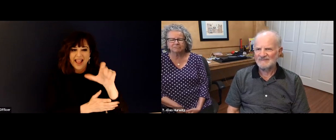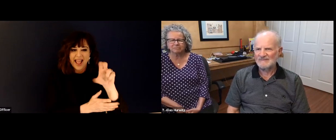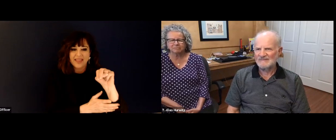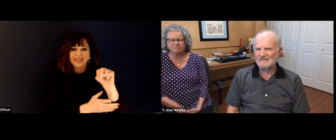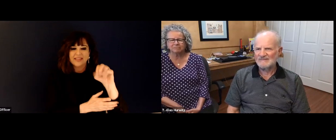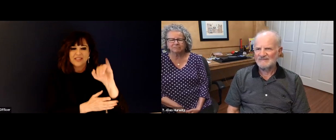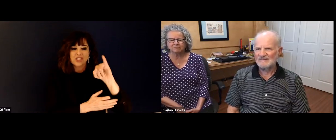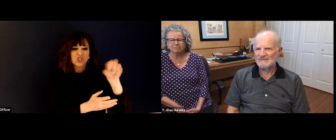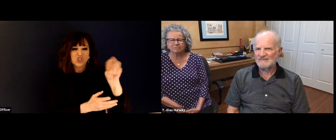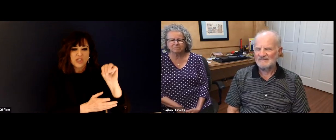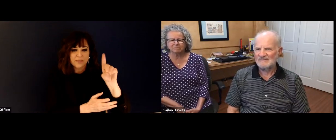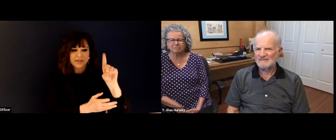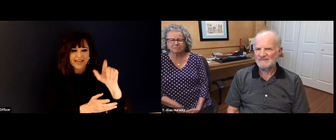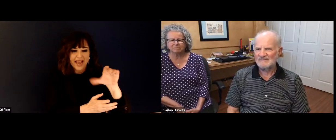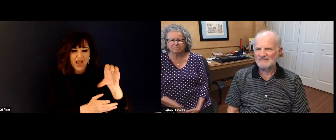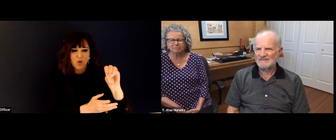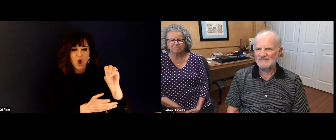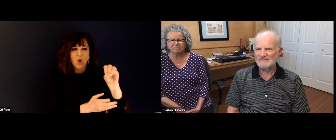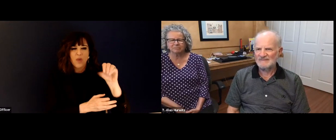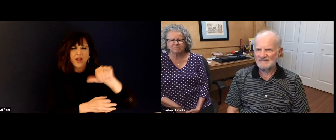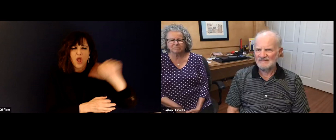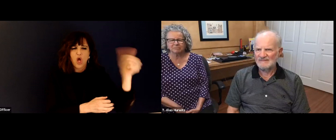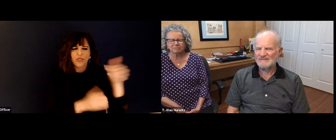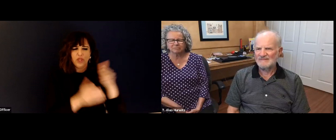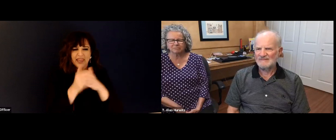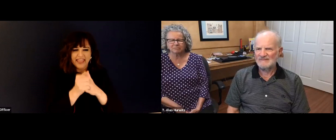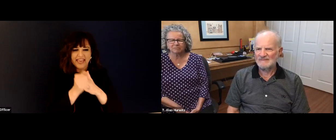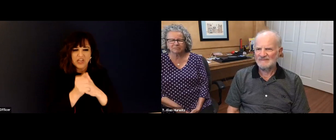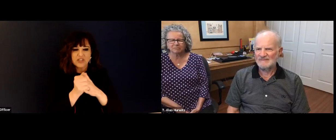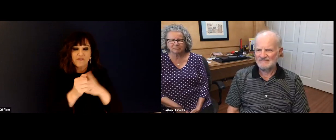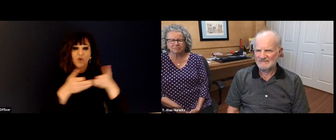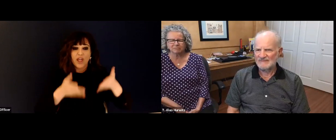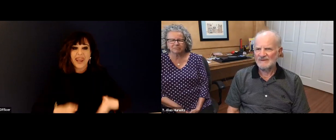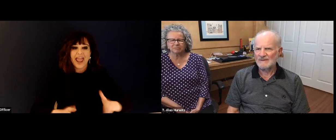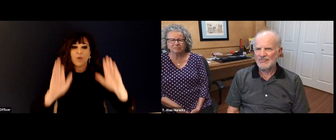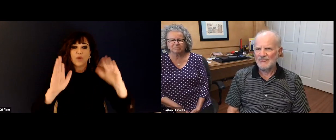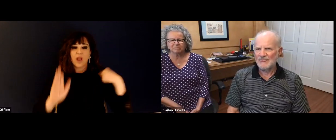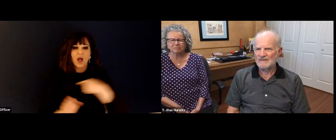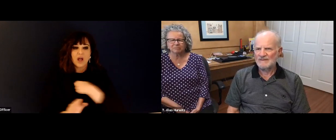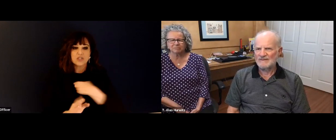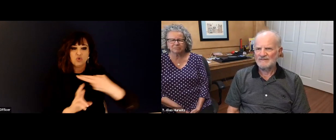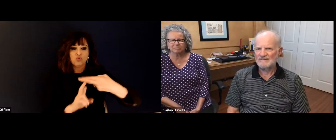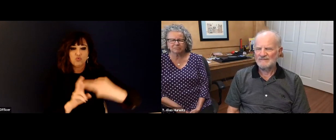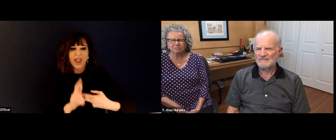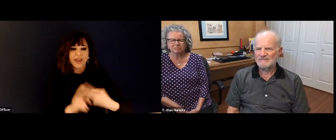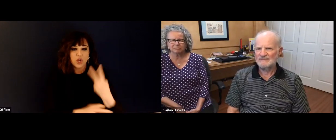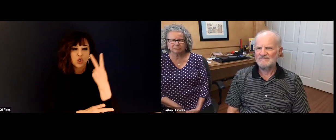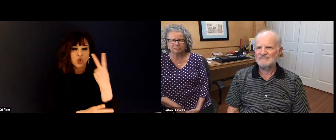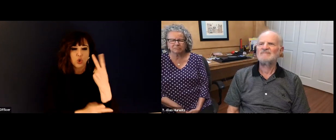involved for Deaf President Now. I just really want to recognize